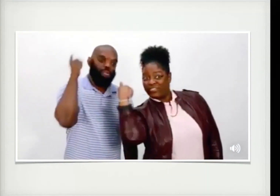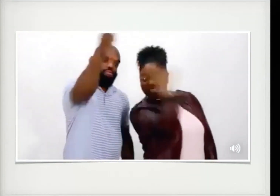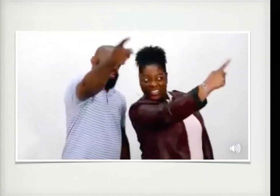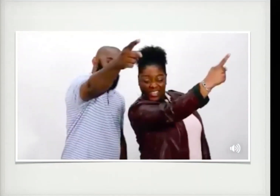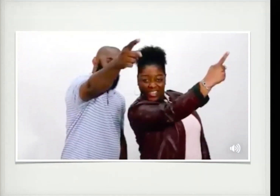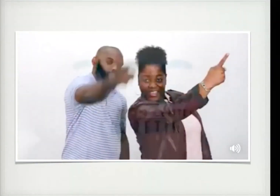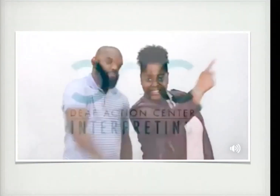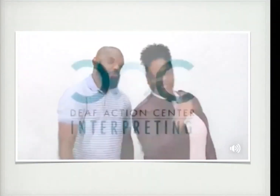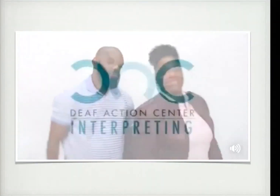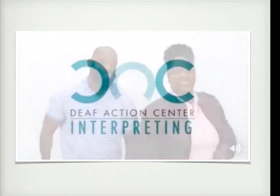See you there.